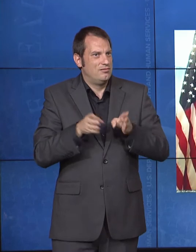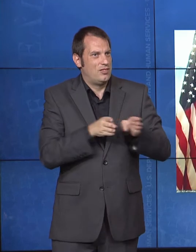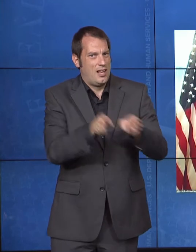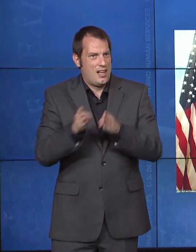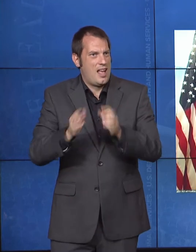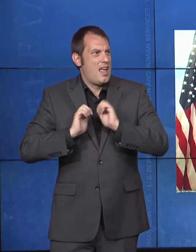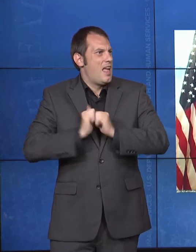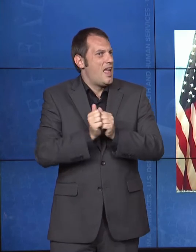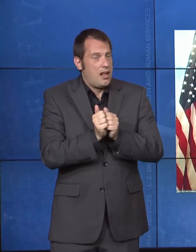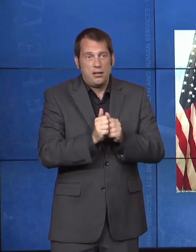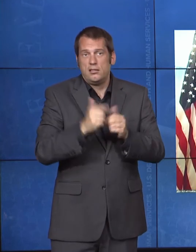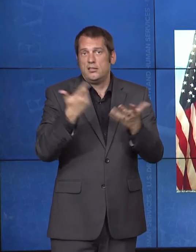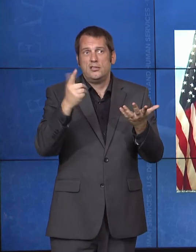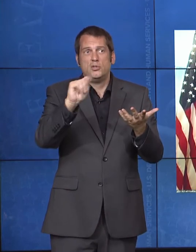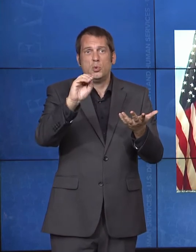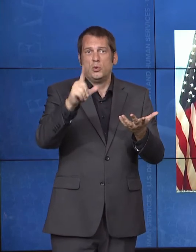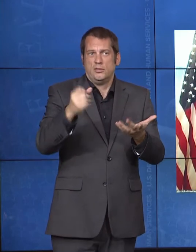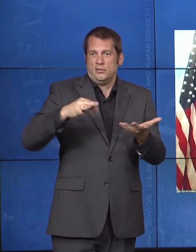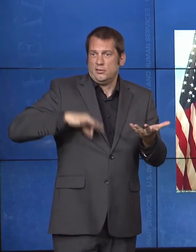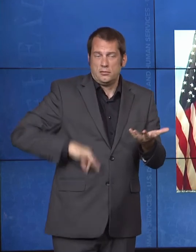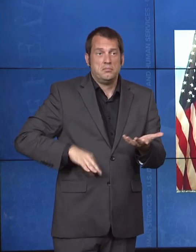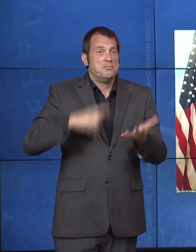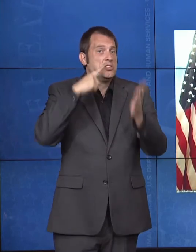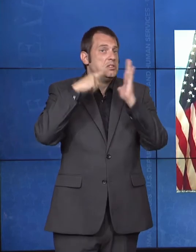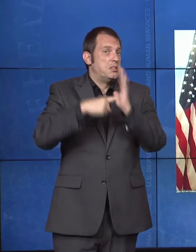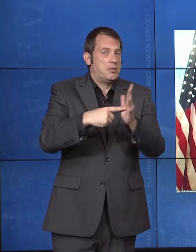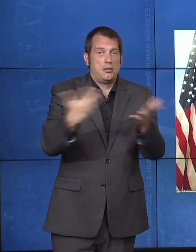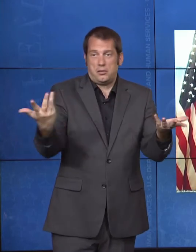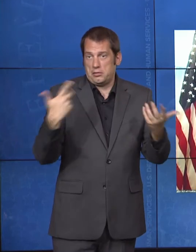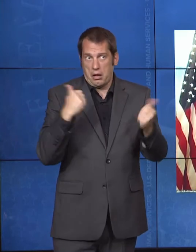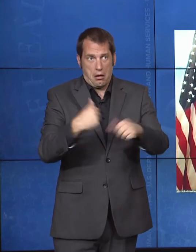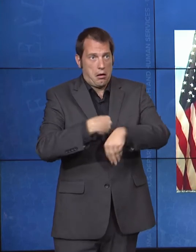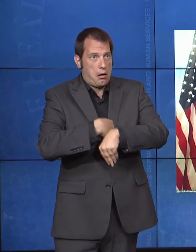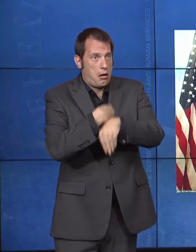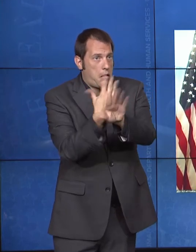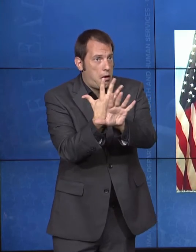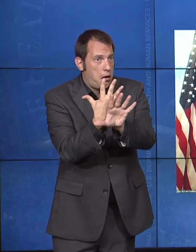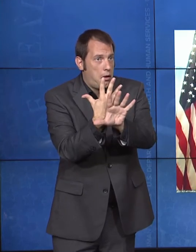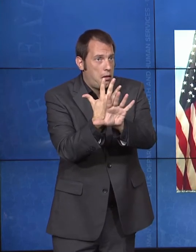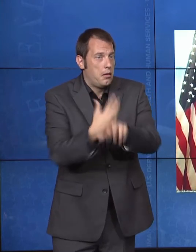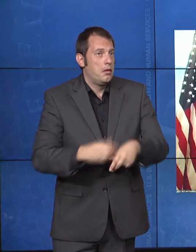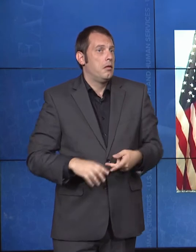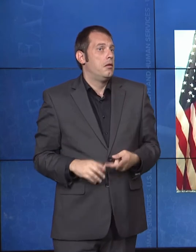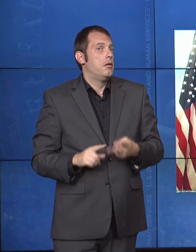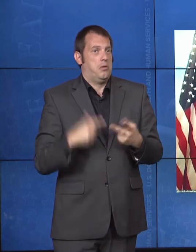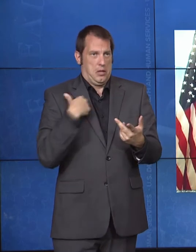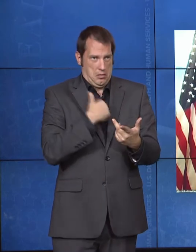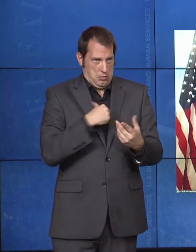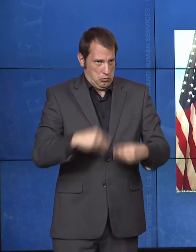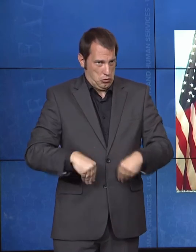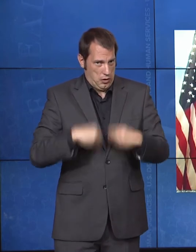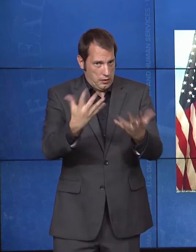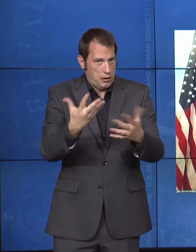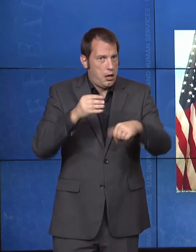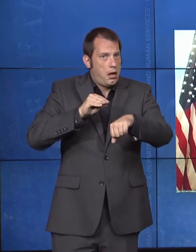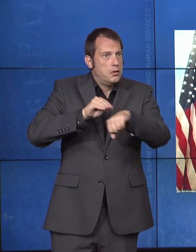most in need. We also provide education, training, consultation, and resources for clinicians